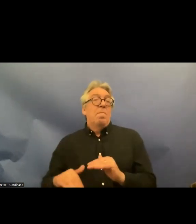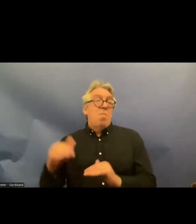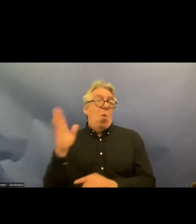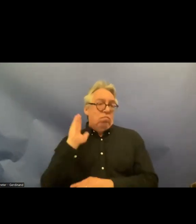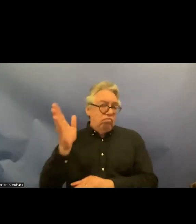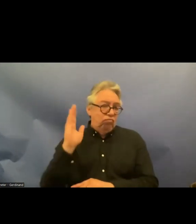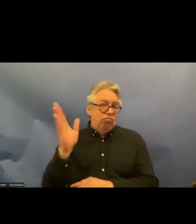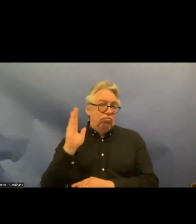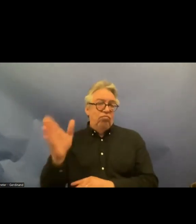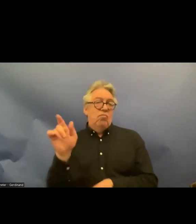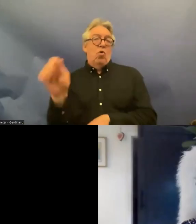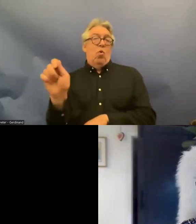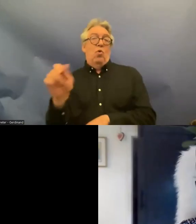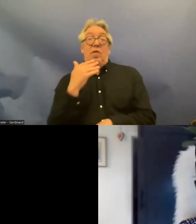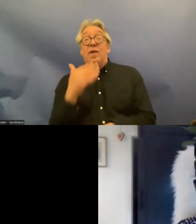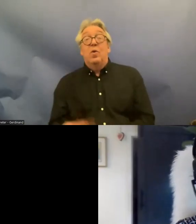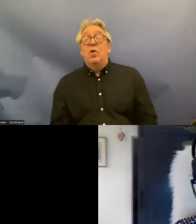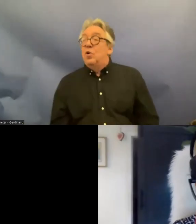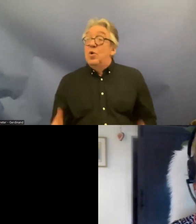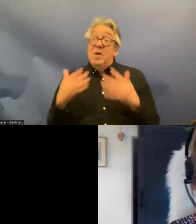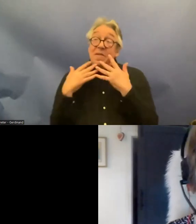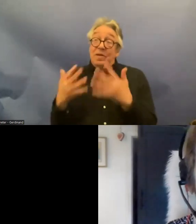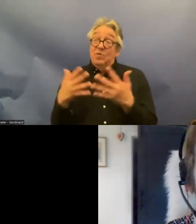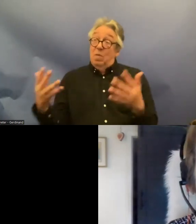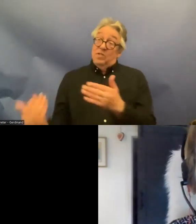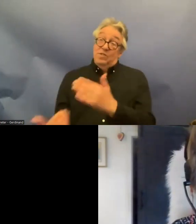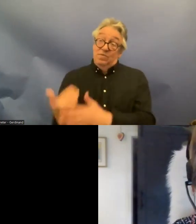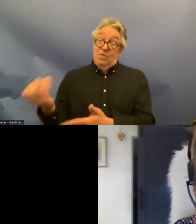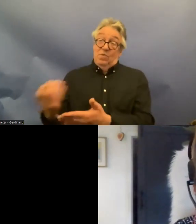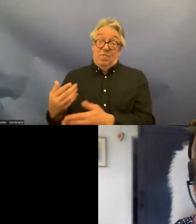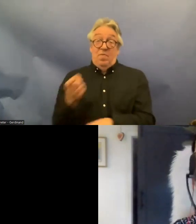persons thank you so much for this update from Finland and also for this